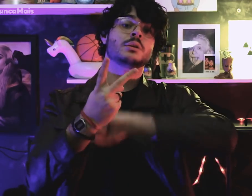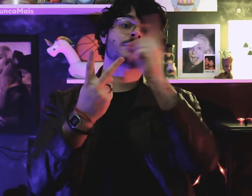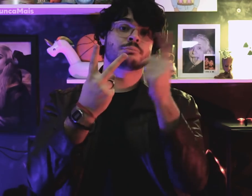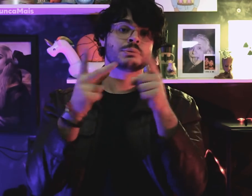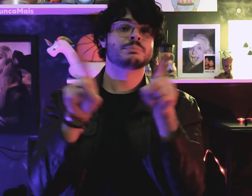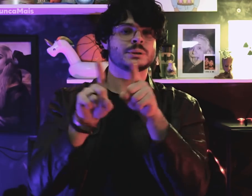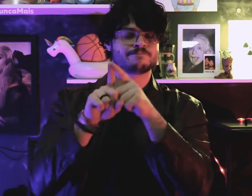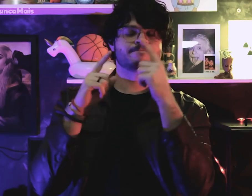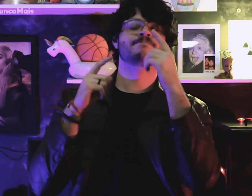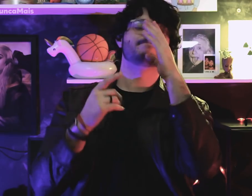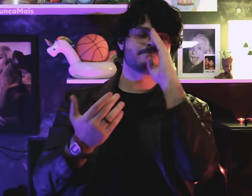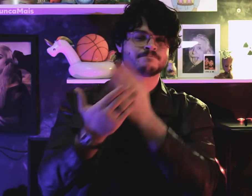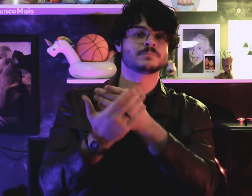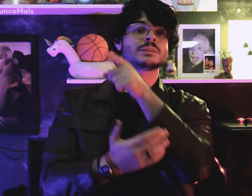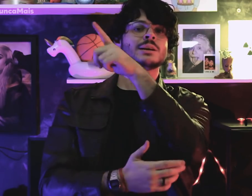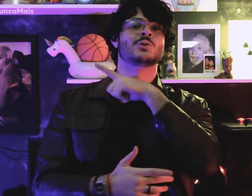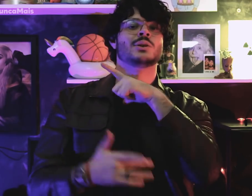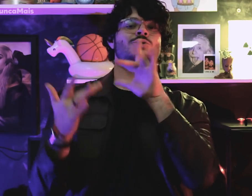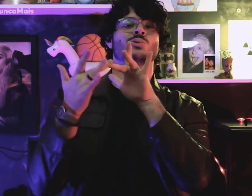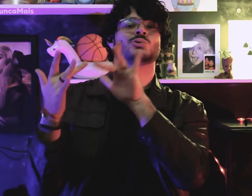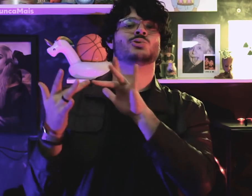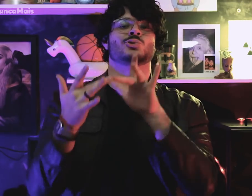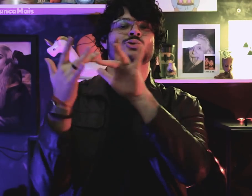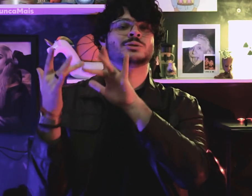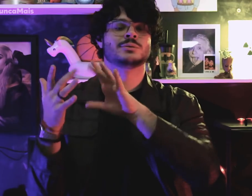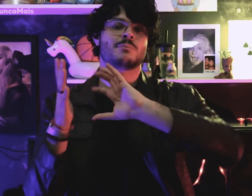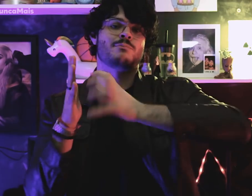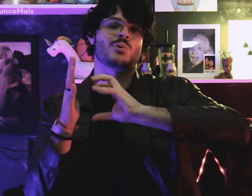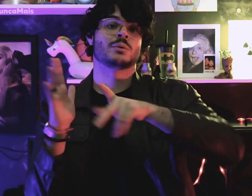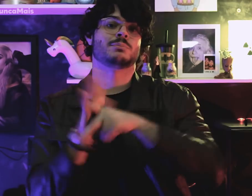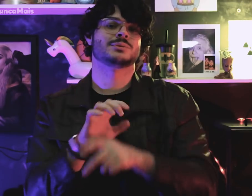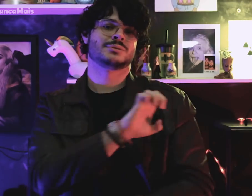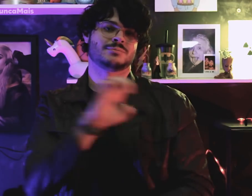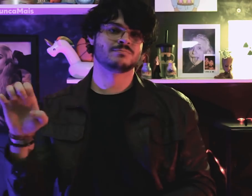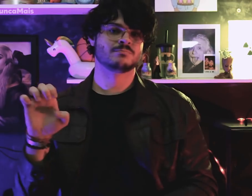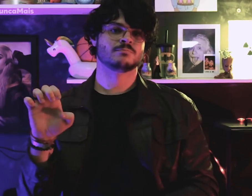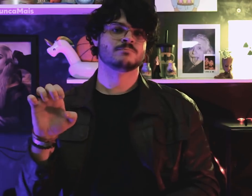since you had contact with the left parties.